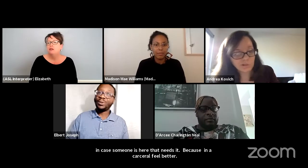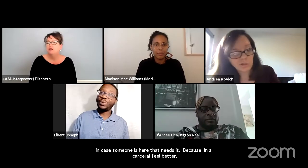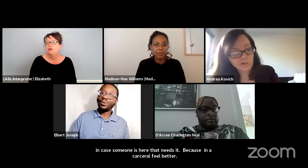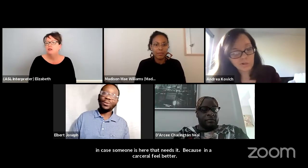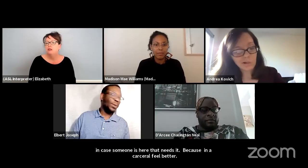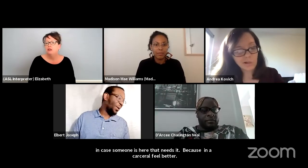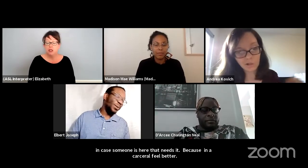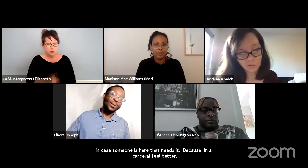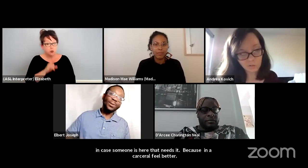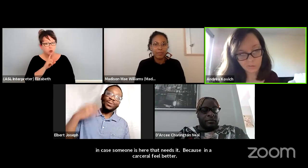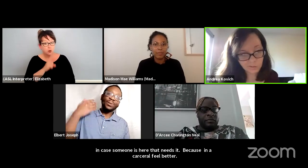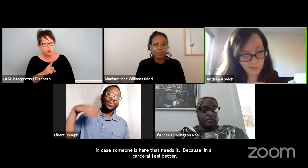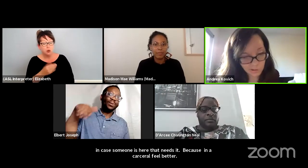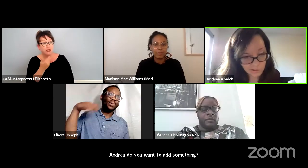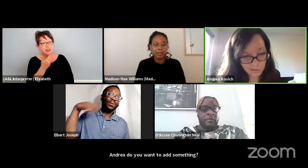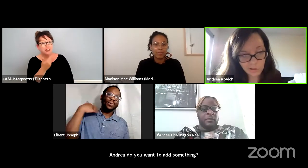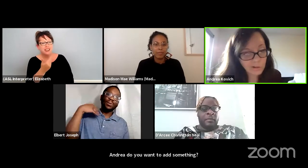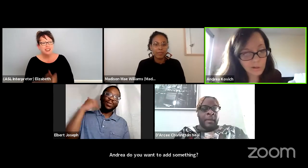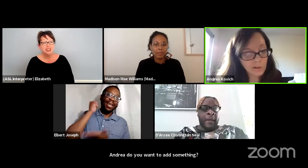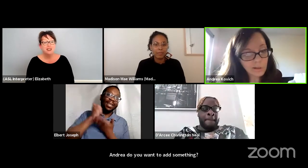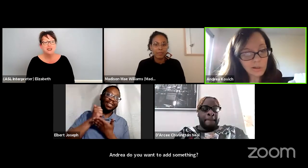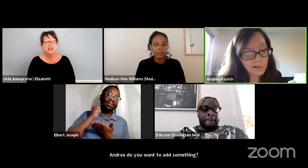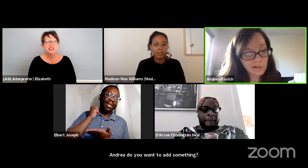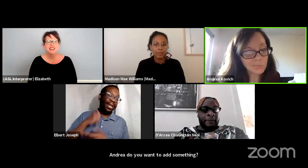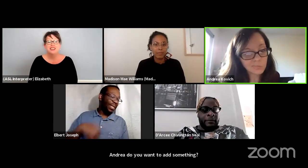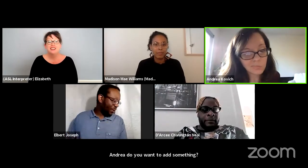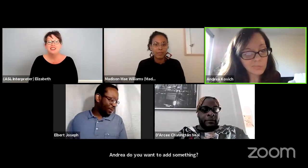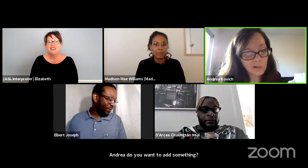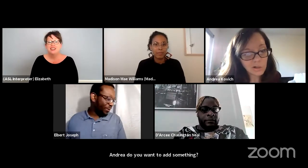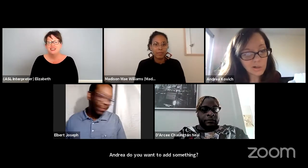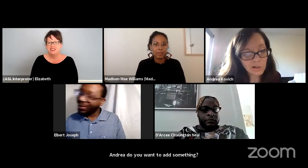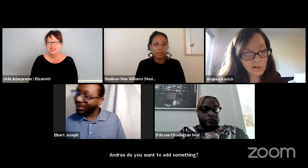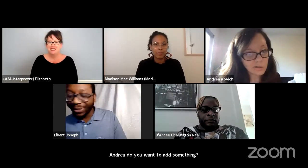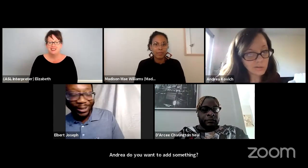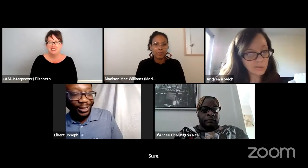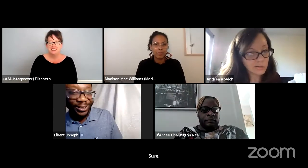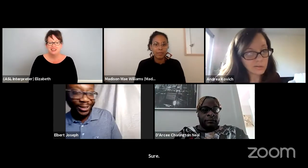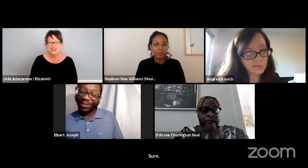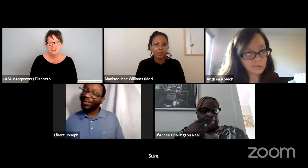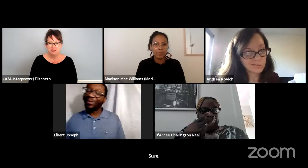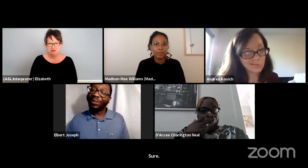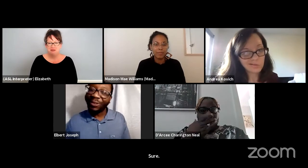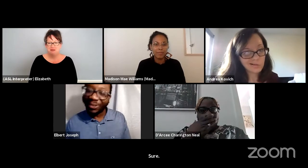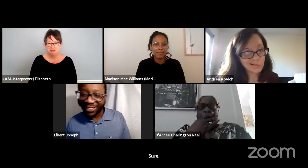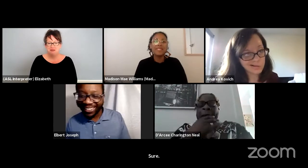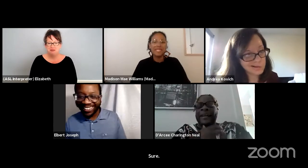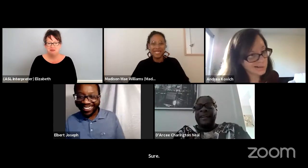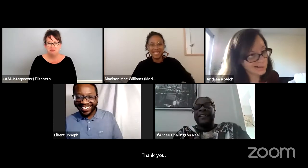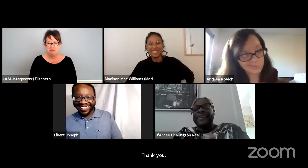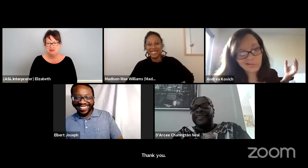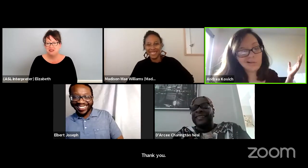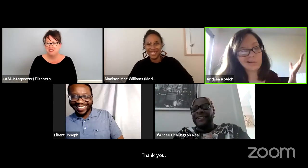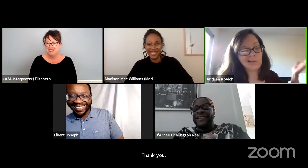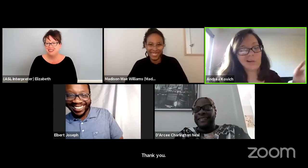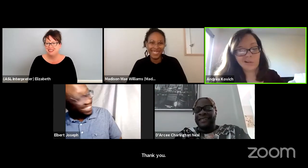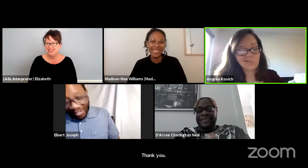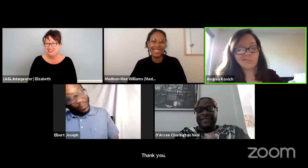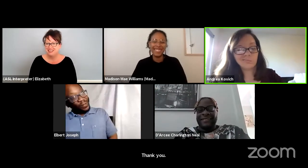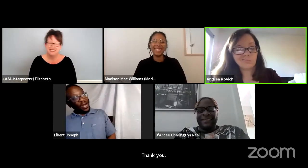Sure thank you, D'Arcee. I just wanna say amen before you drop in Andrea. Amen, to brother.